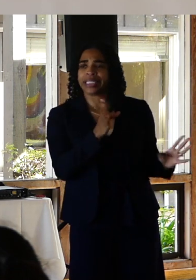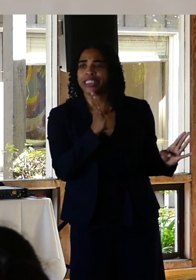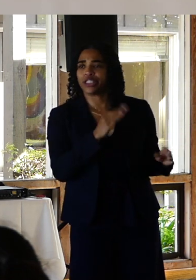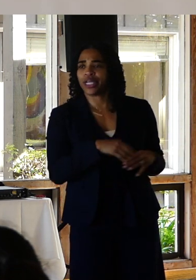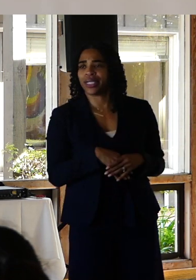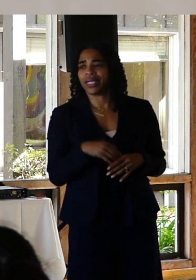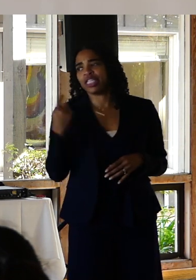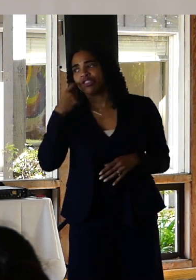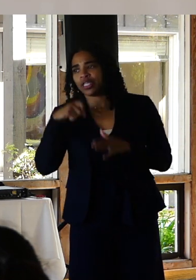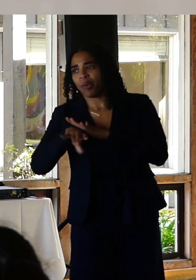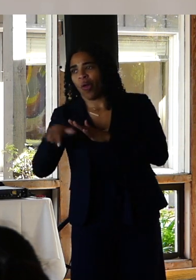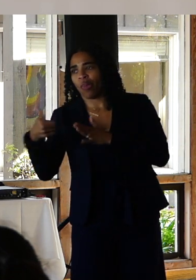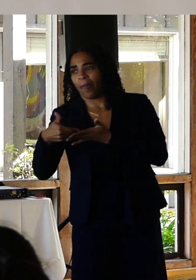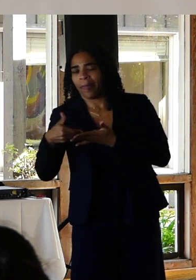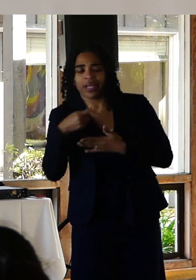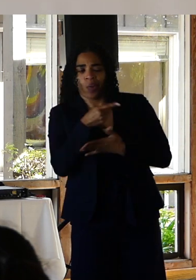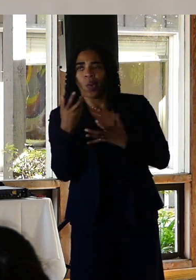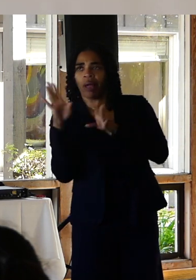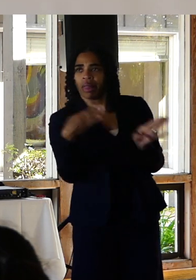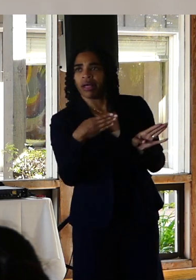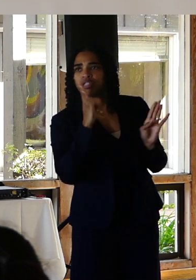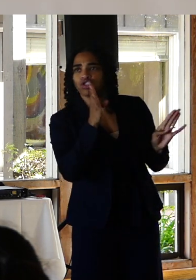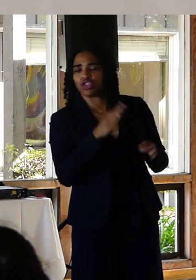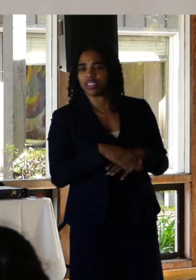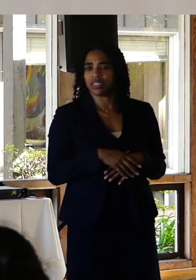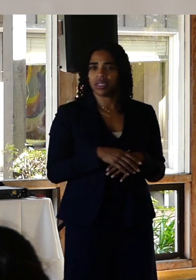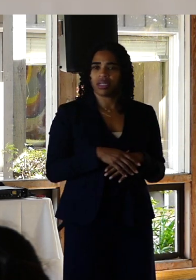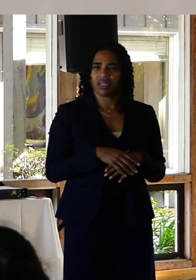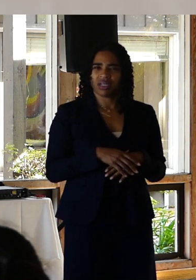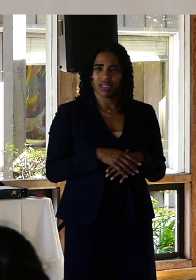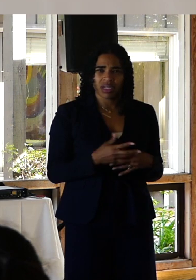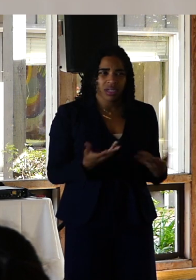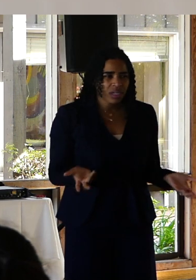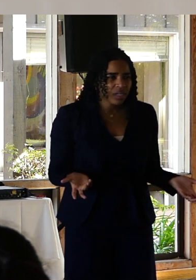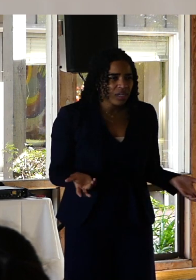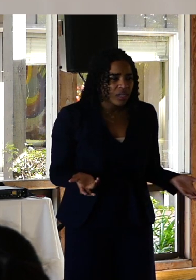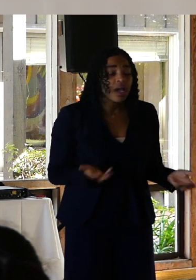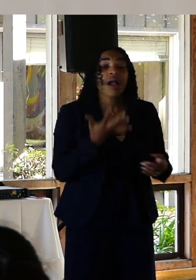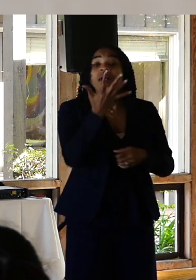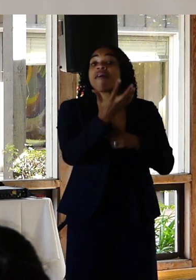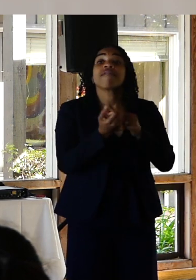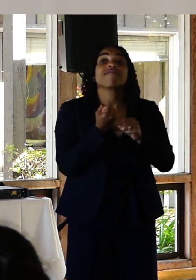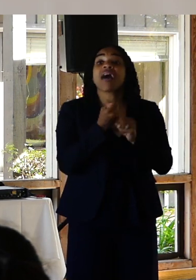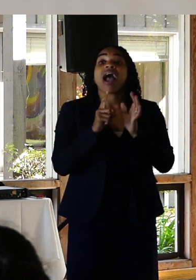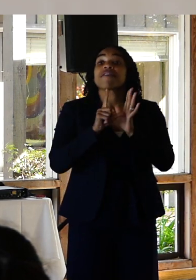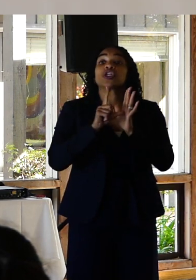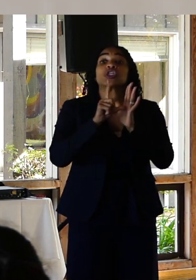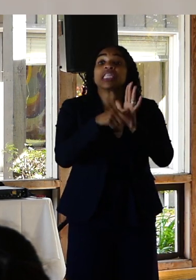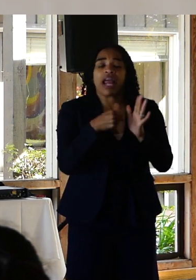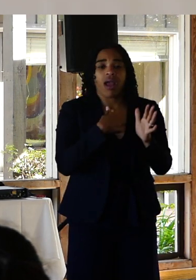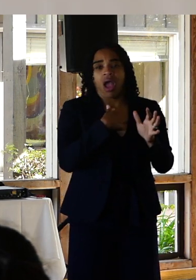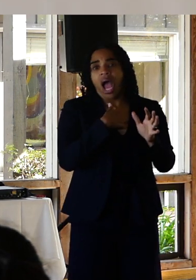because my baby sister had just been born. It would take another five years before I would ever admit to a person